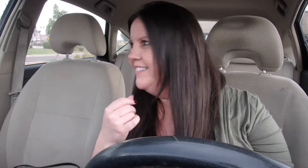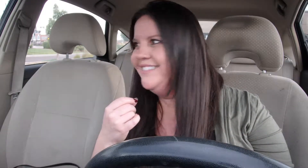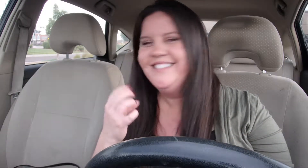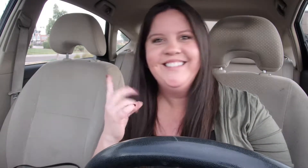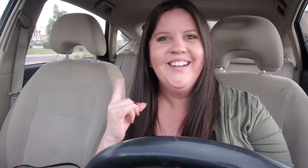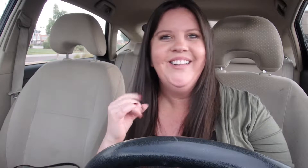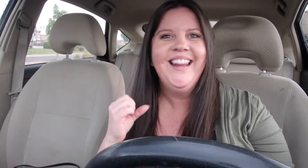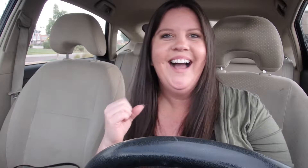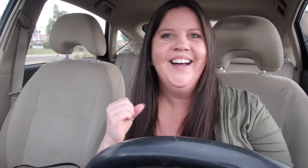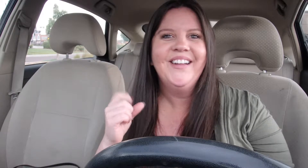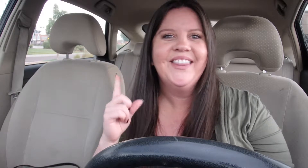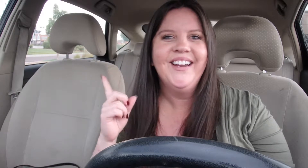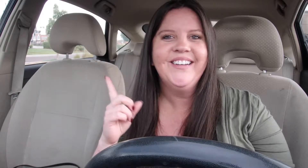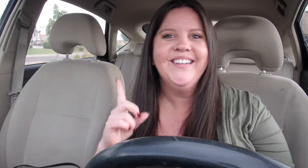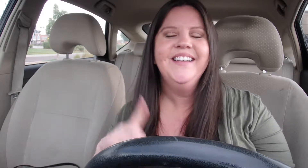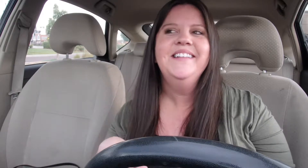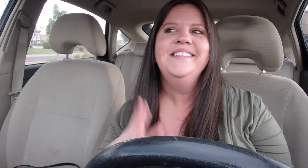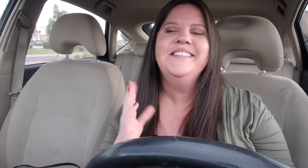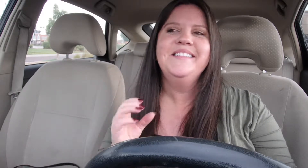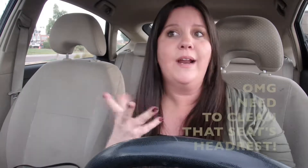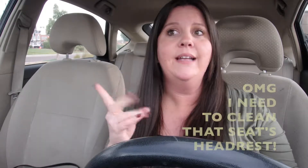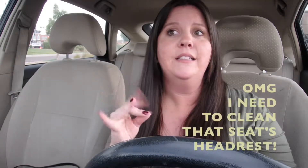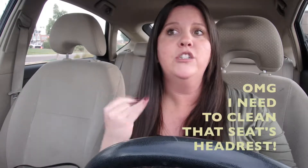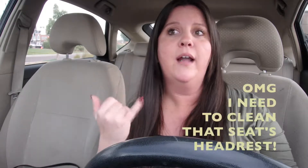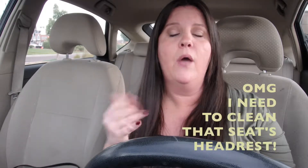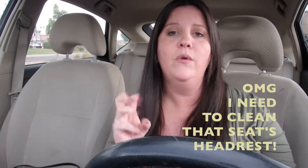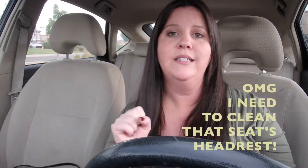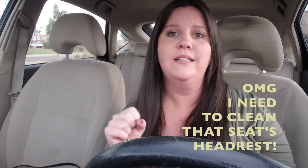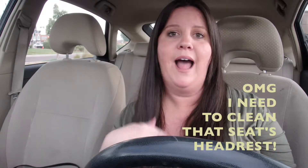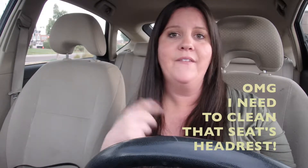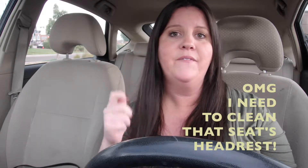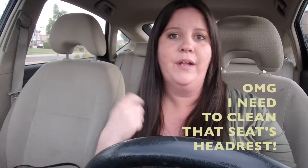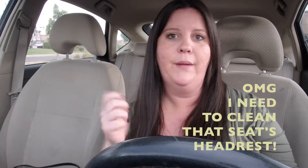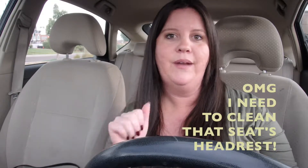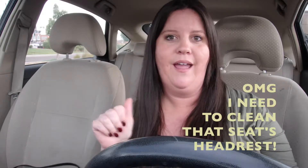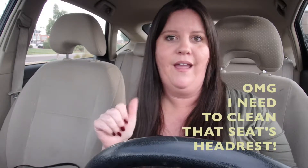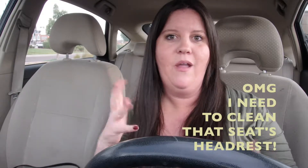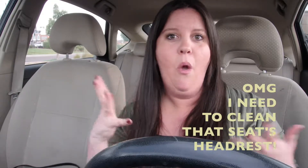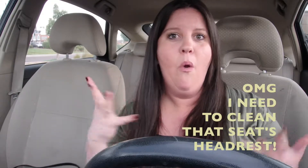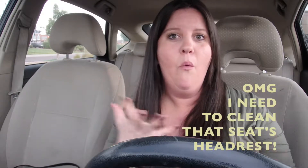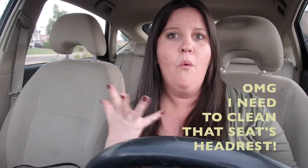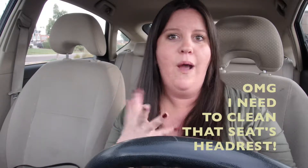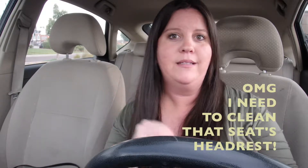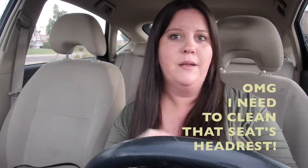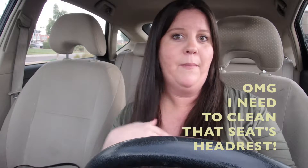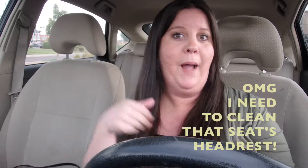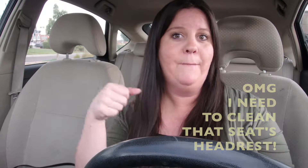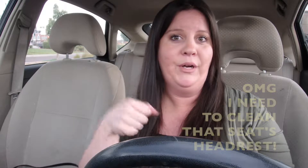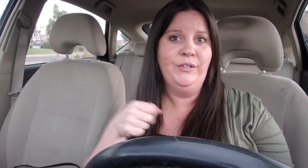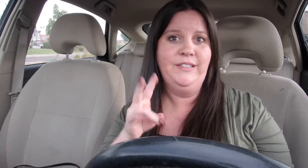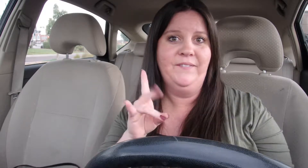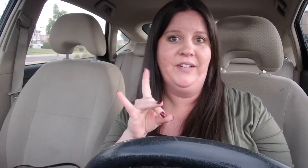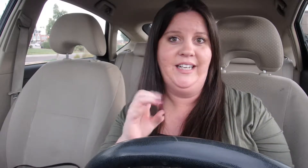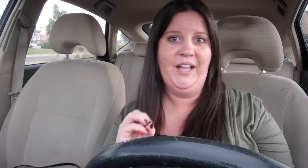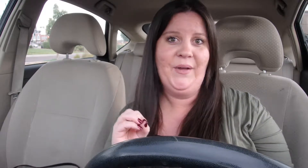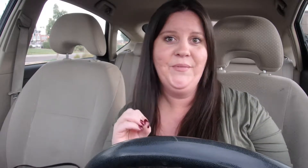It's so loud the thunder What I did today was I filmed a "what's in my purse video"